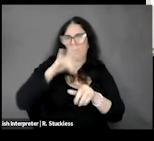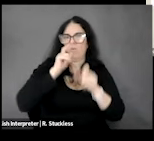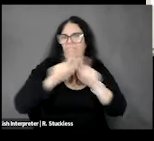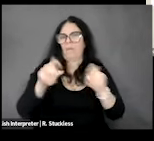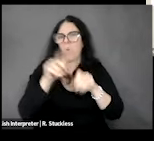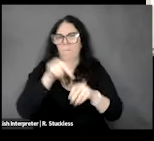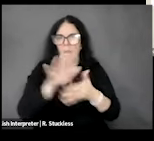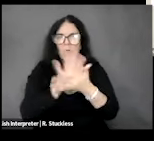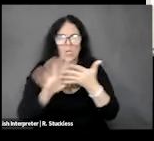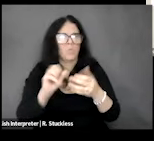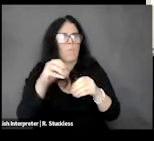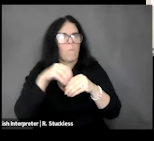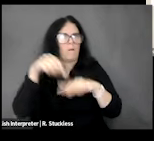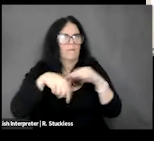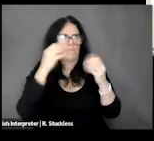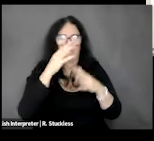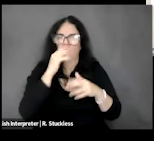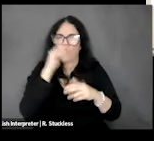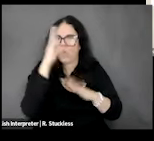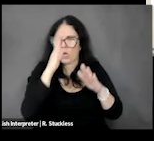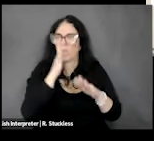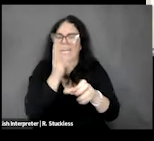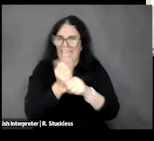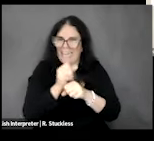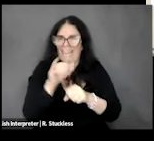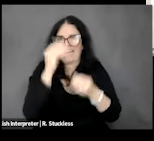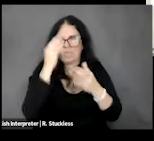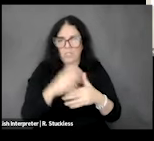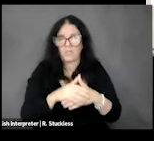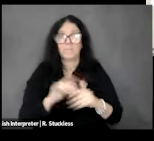do not worry about anything that we're mentioning; you will get access to that. The last question